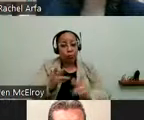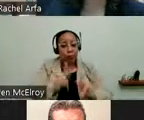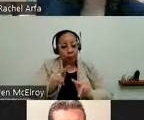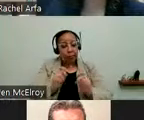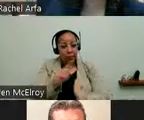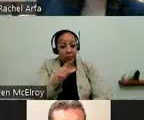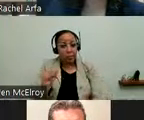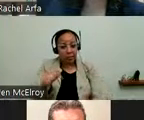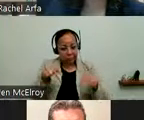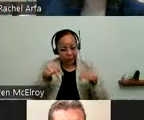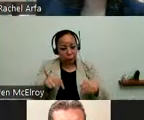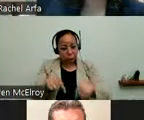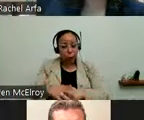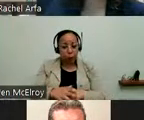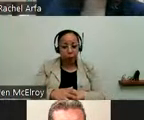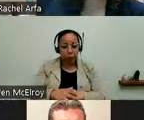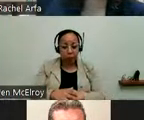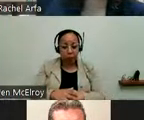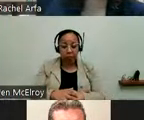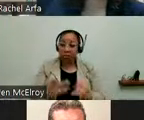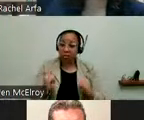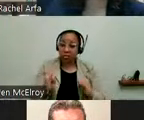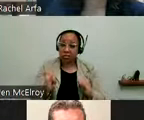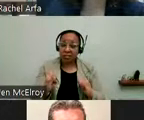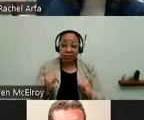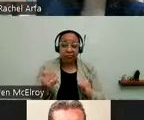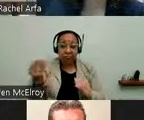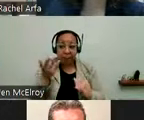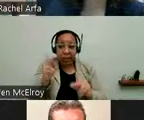are still hearing that people are still coming to us, and not through the